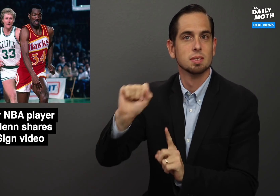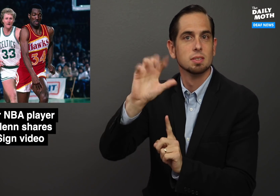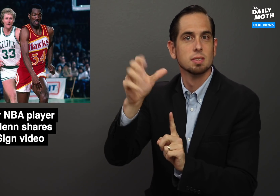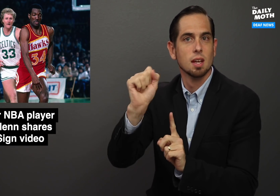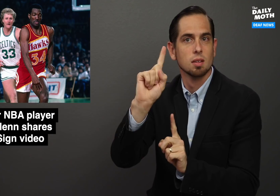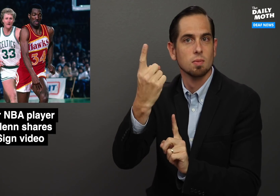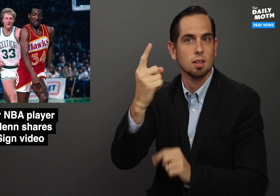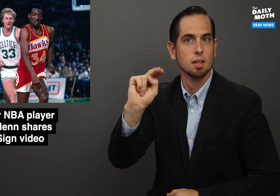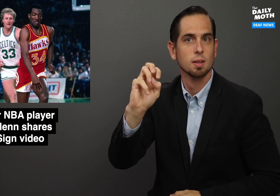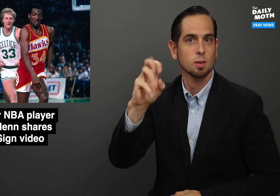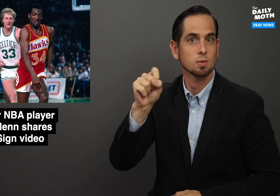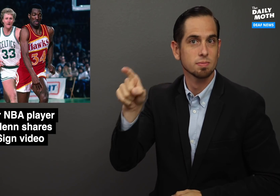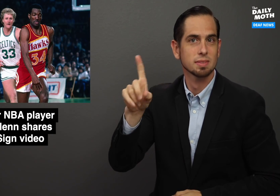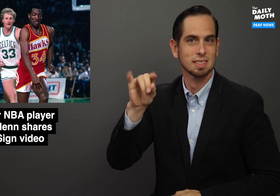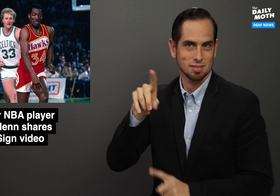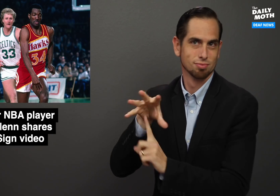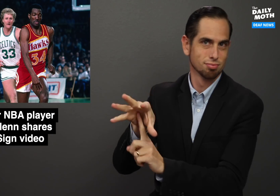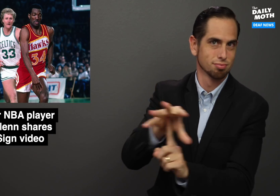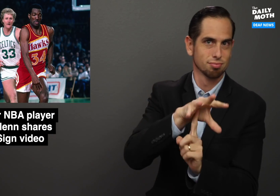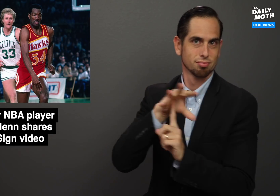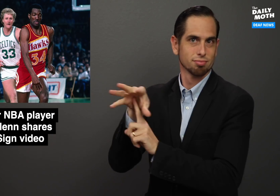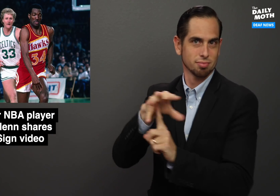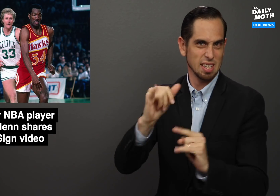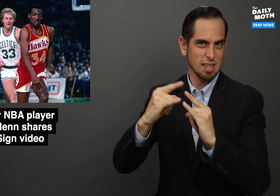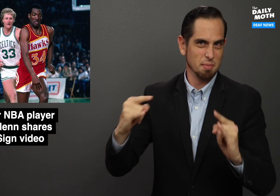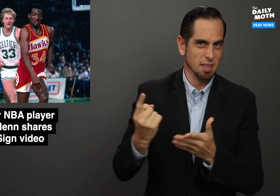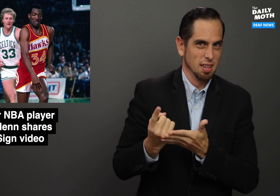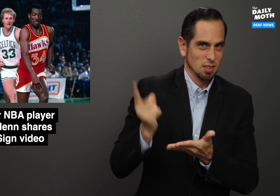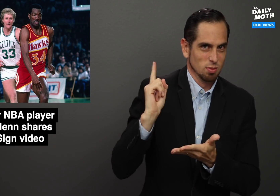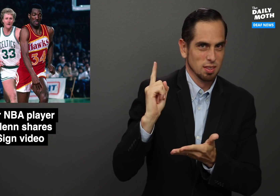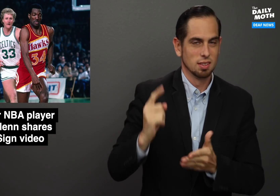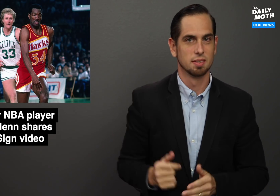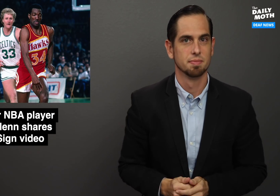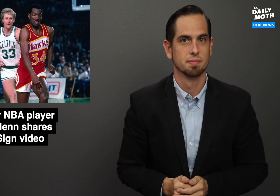Sign1News did extensive coverage of the camp last week.